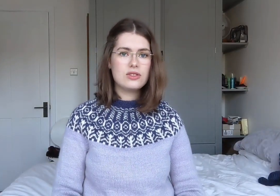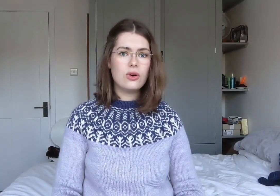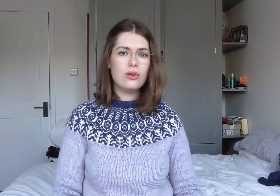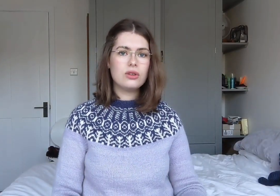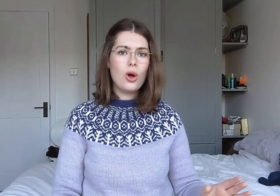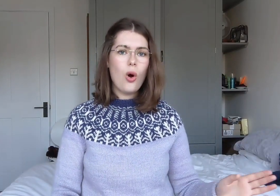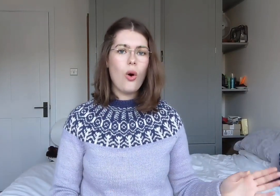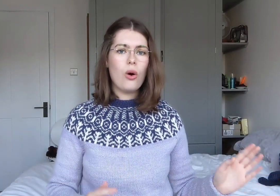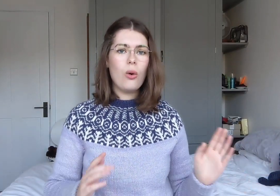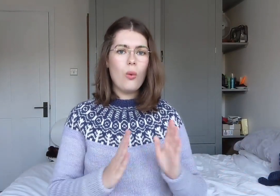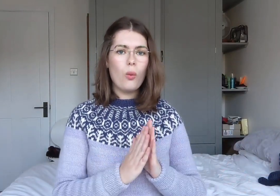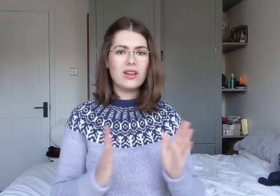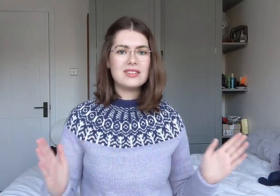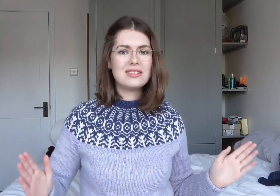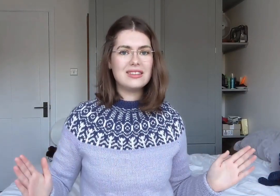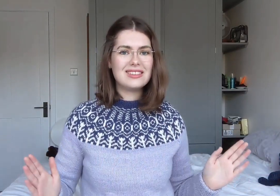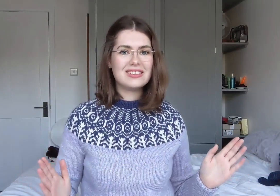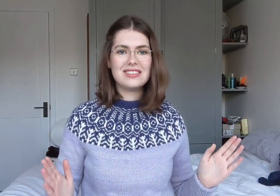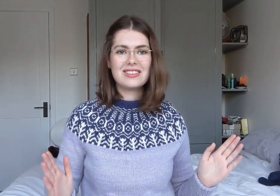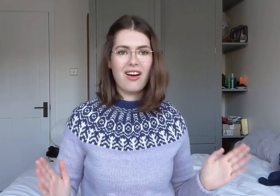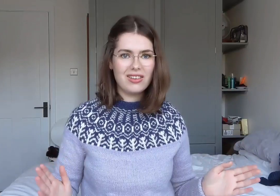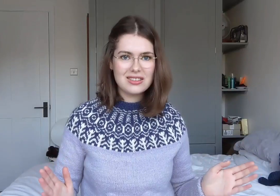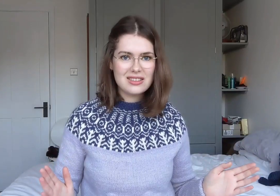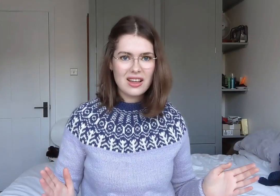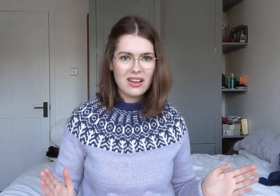It's not a one-sentence answer.